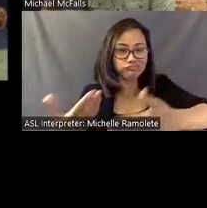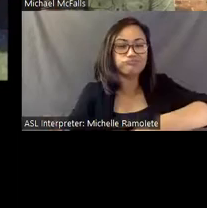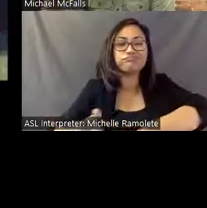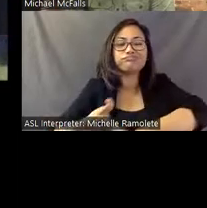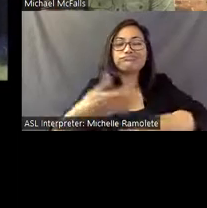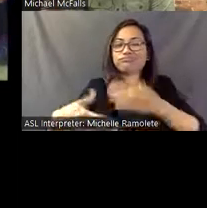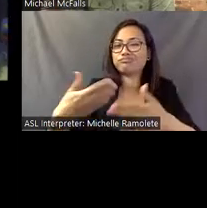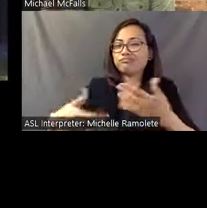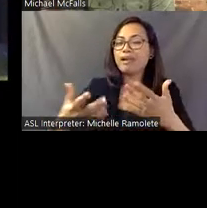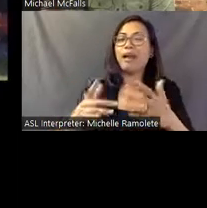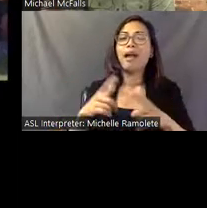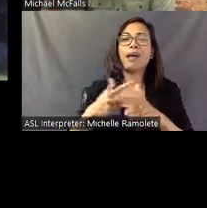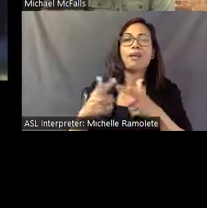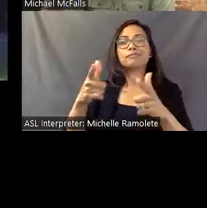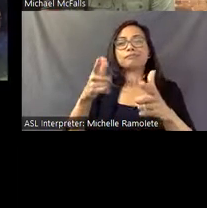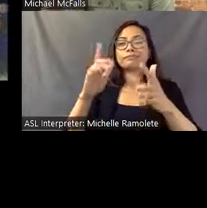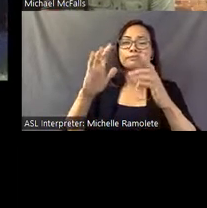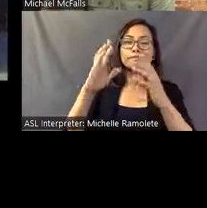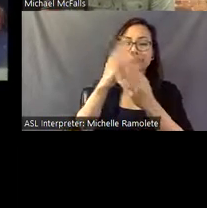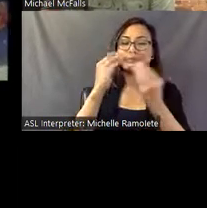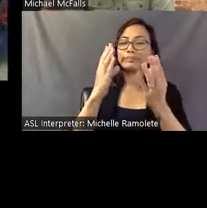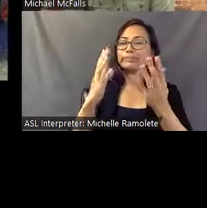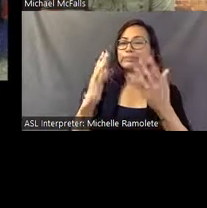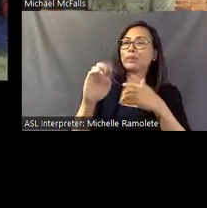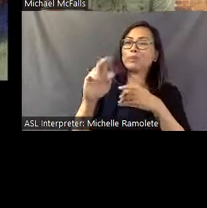into a pluralistic utopia over the course of 30 years.